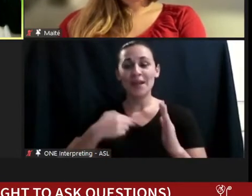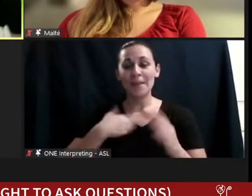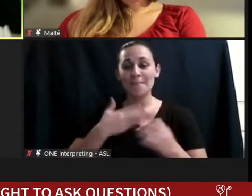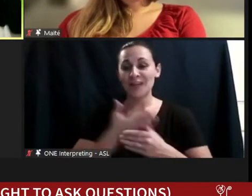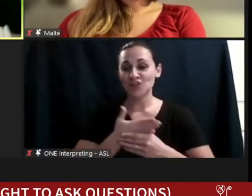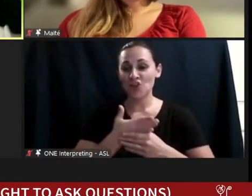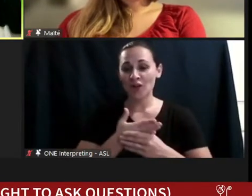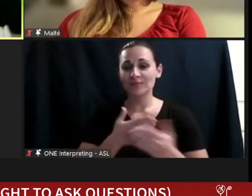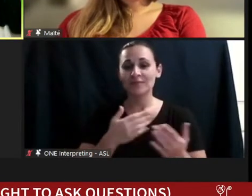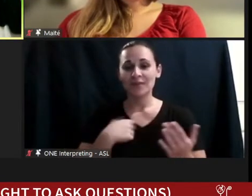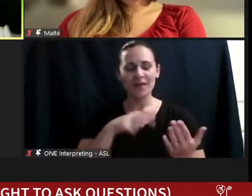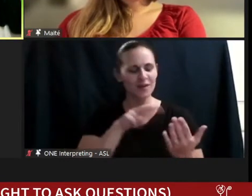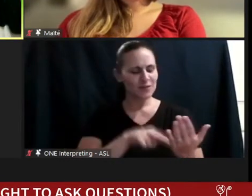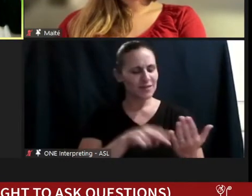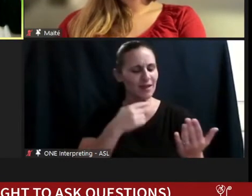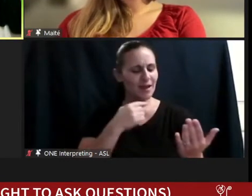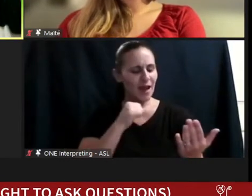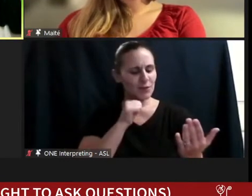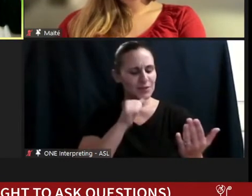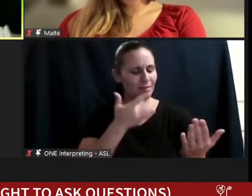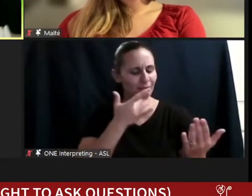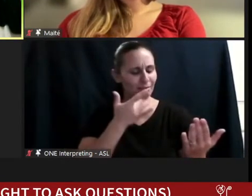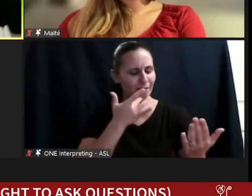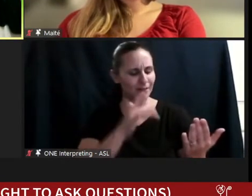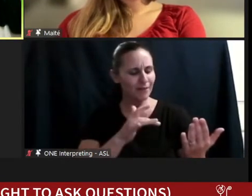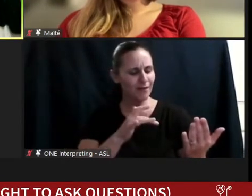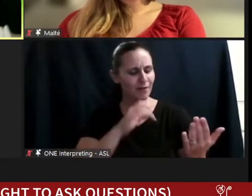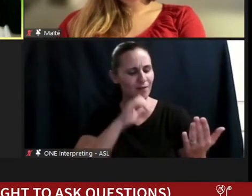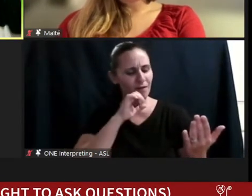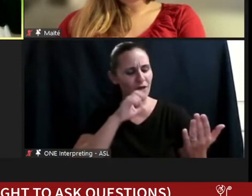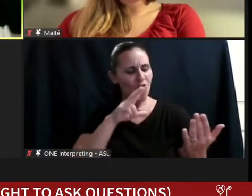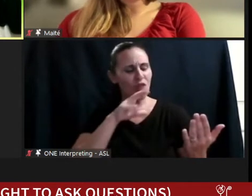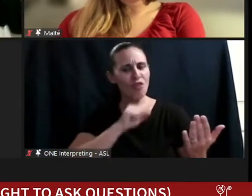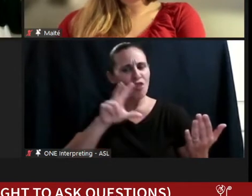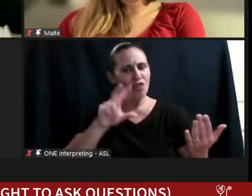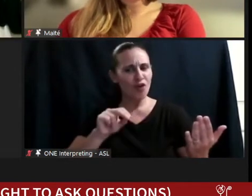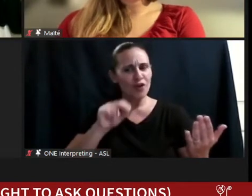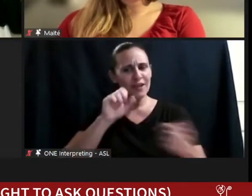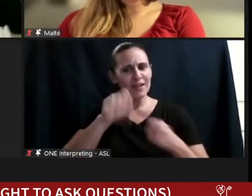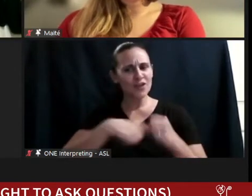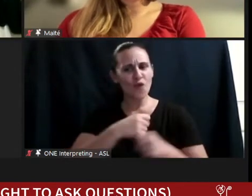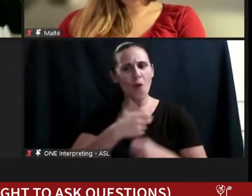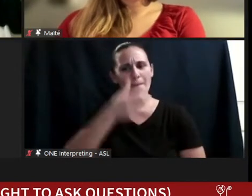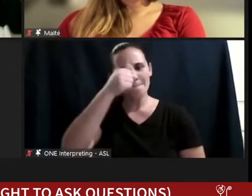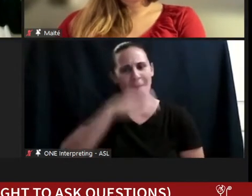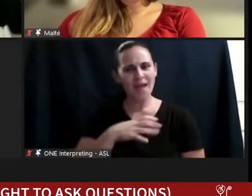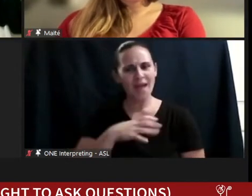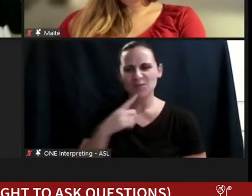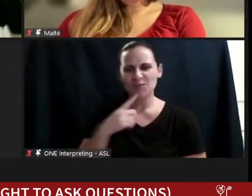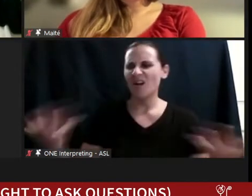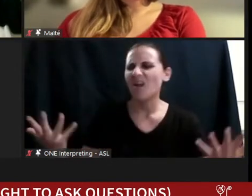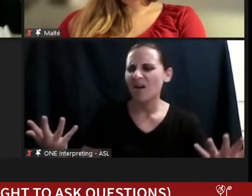something-year-old man with a spinal cord injury. It's like, come on, I'm not that